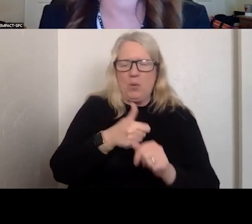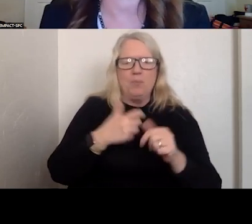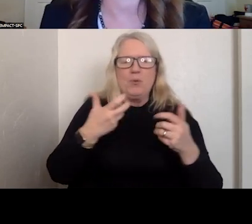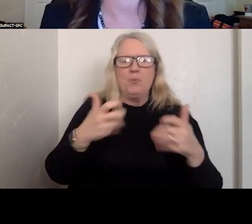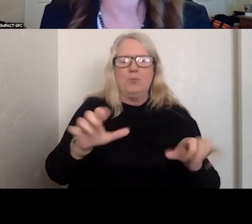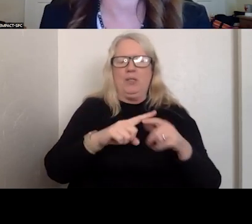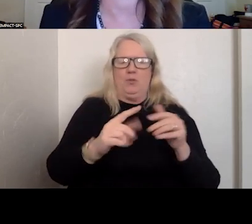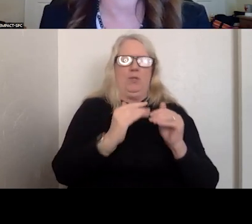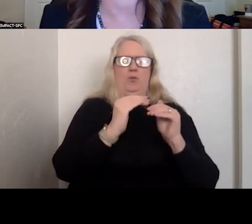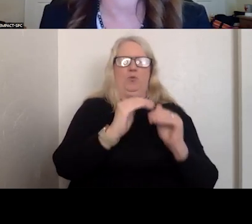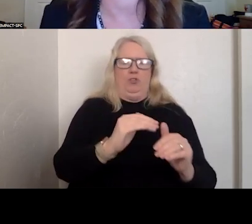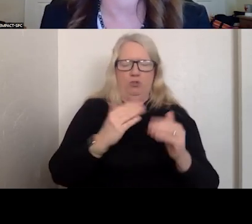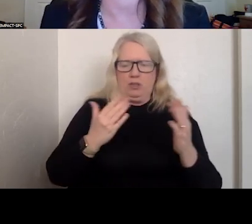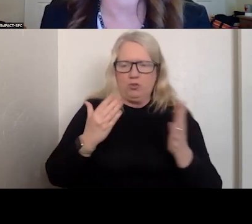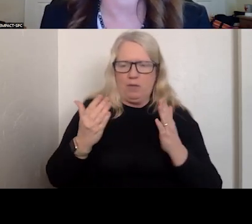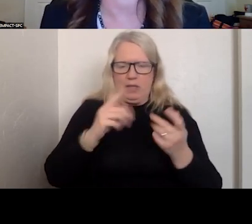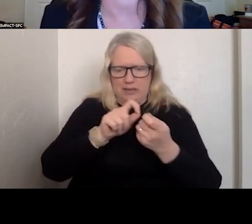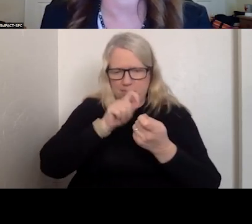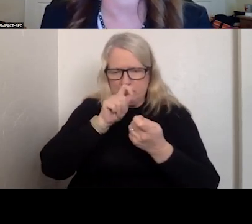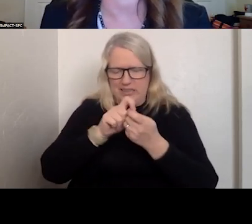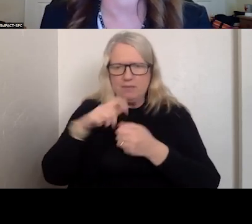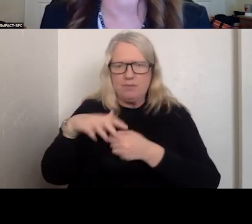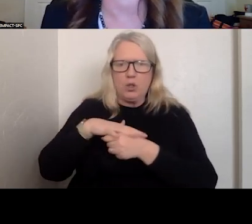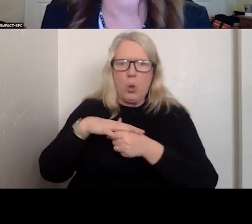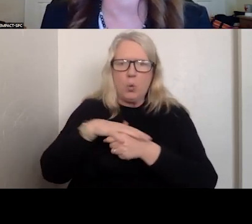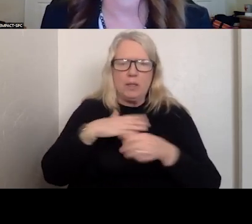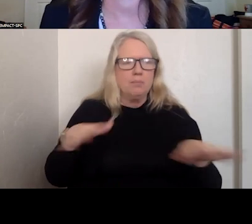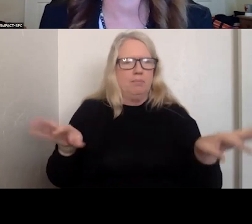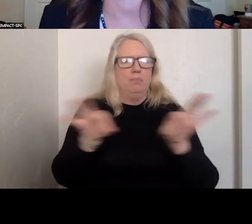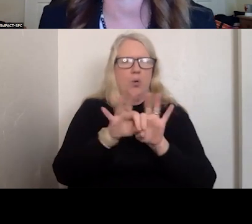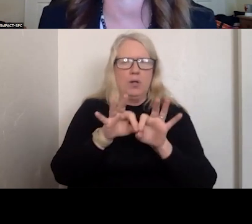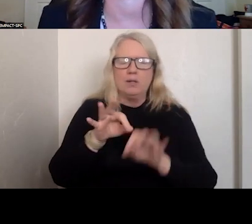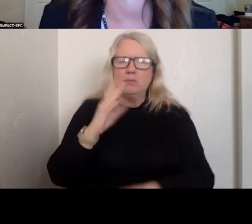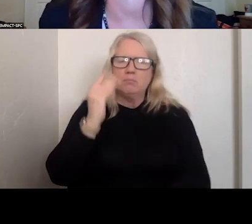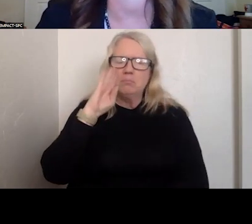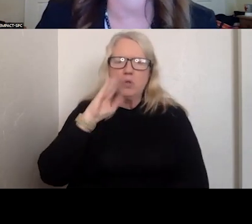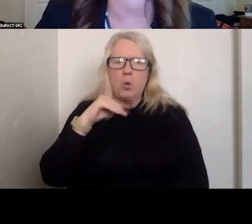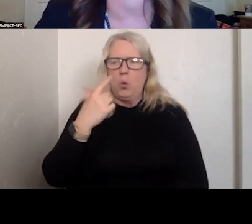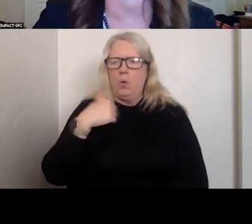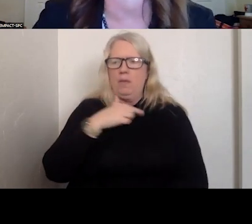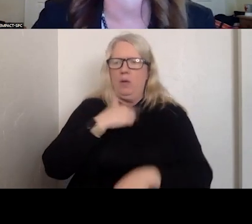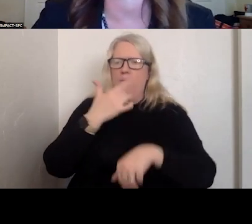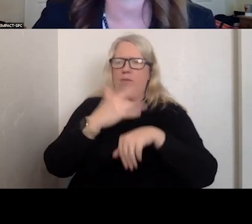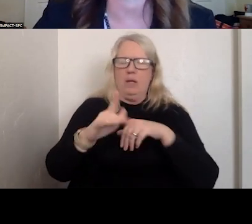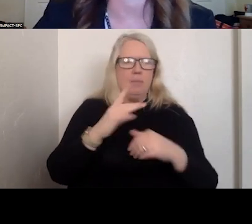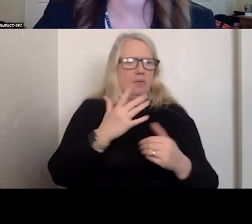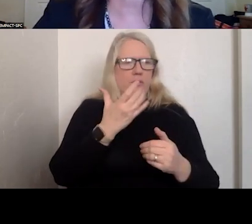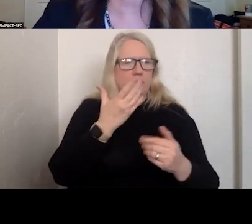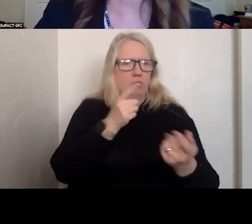SERVICES TO SPECIFIC LOCATIONS. WE WANT TO MAKE SURE THAT WE ARE AVAILABLE FOR INDIVIDUALS WHERE THEY ARE.